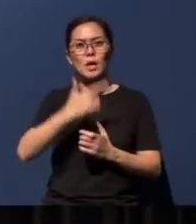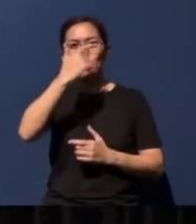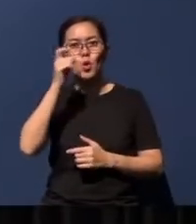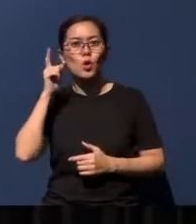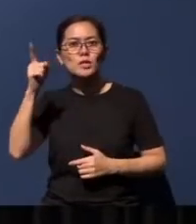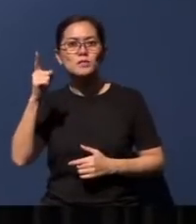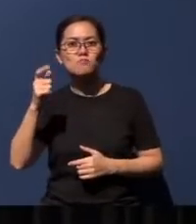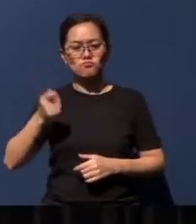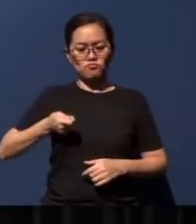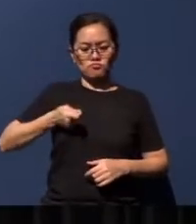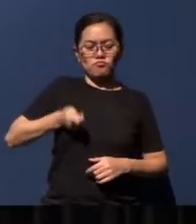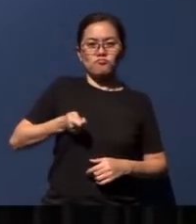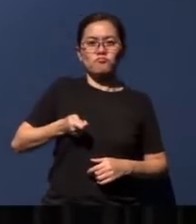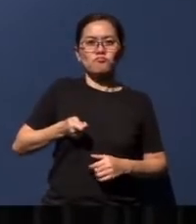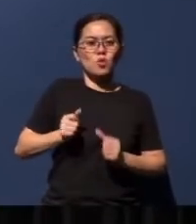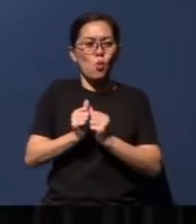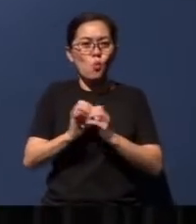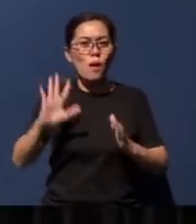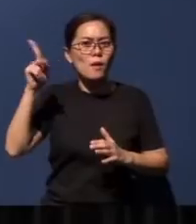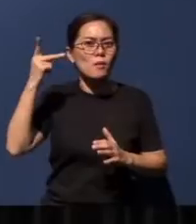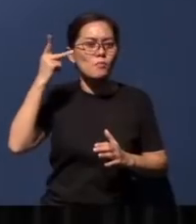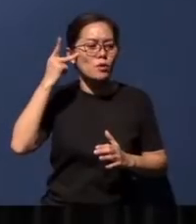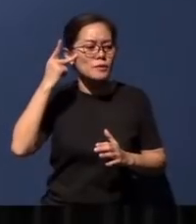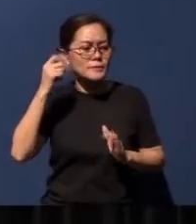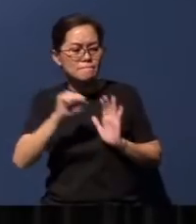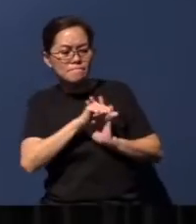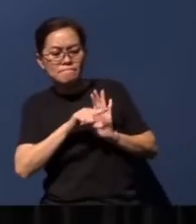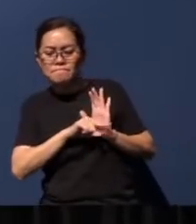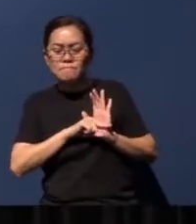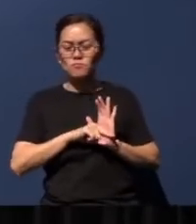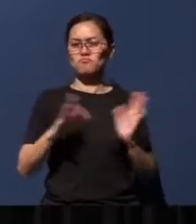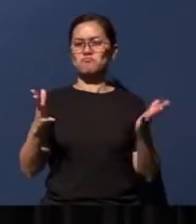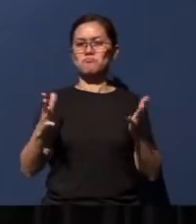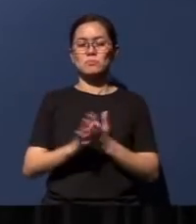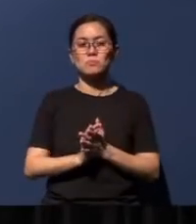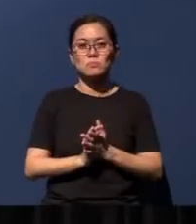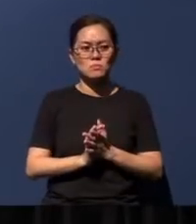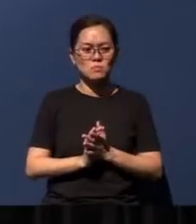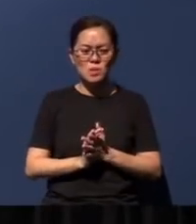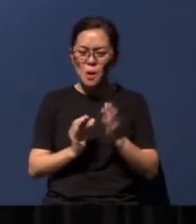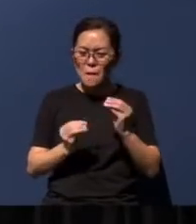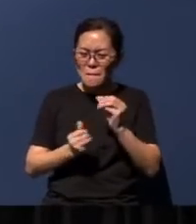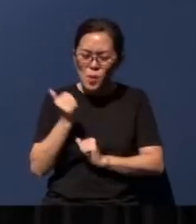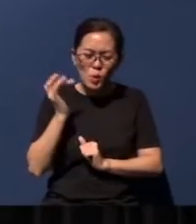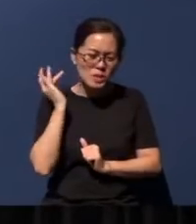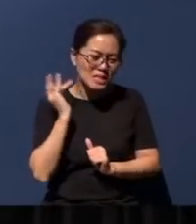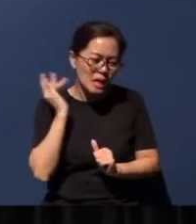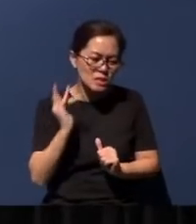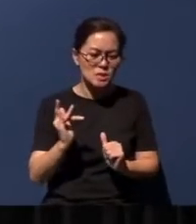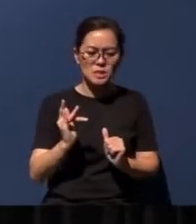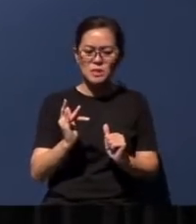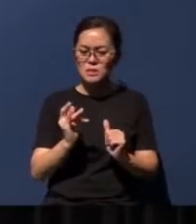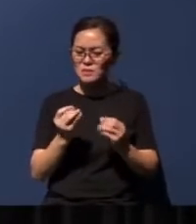political agendas. So even the most sensitive multilateral disputes can be resolved. You know,